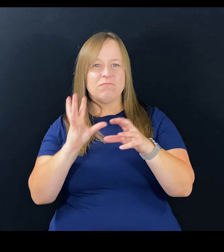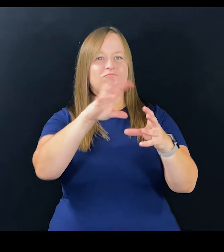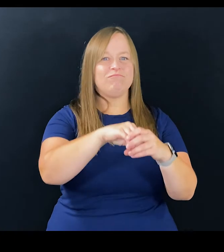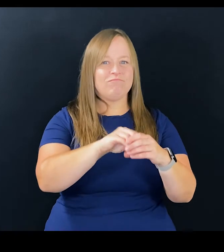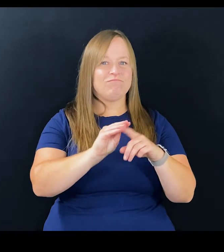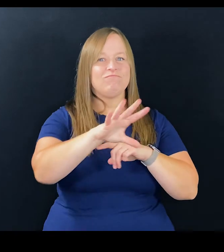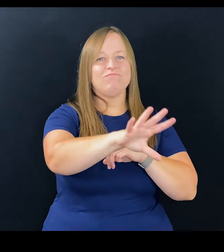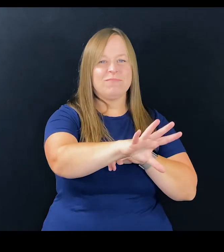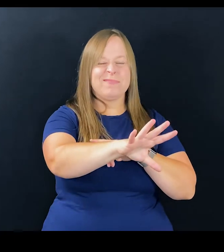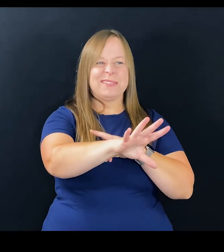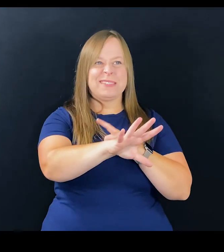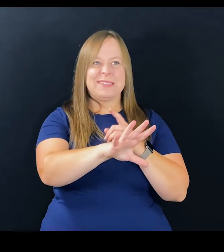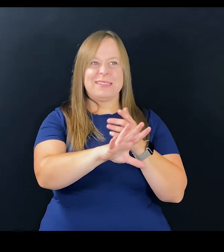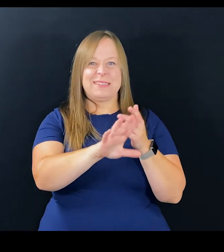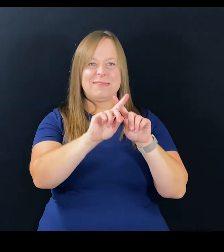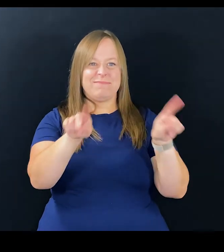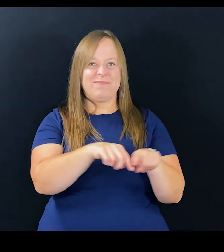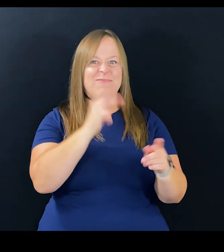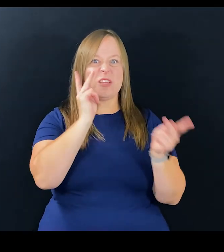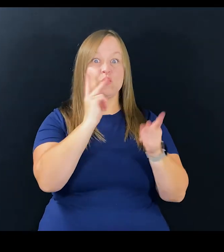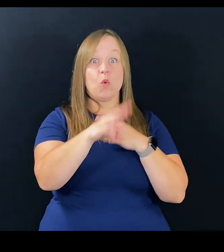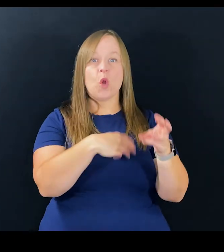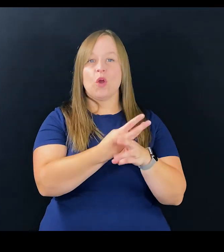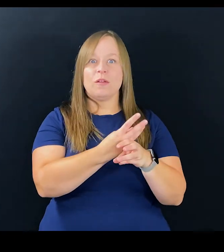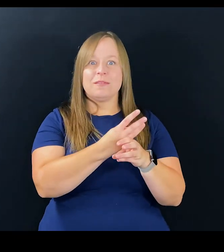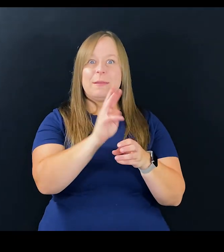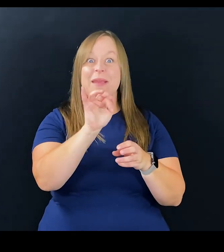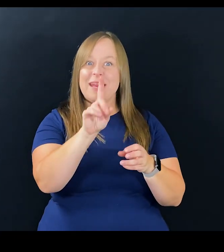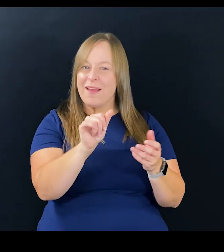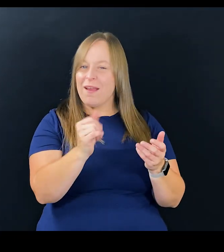why isn't it coming through into visual world,